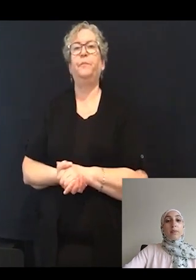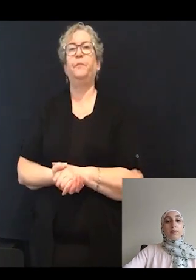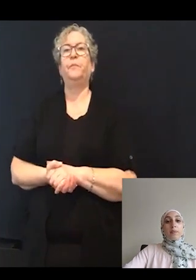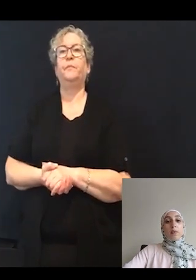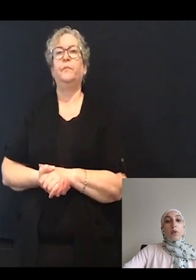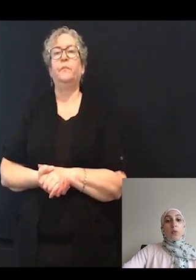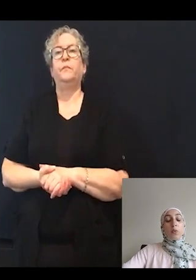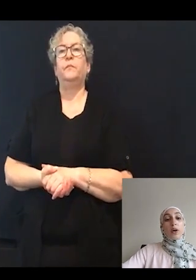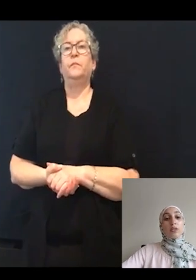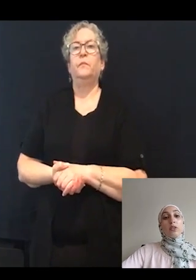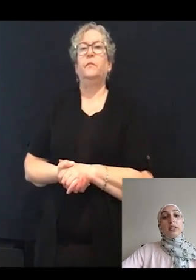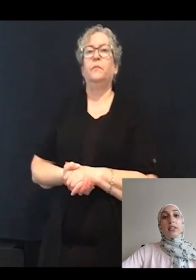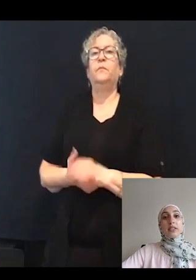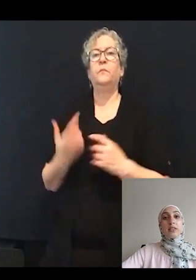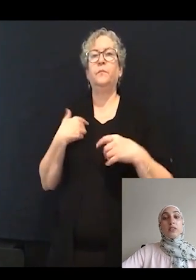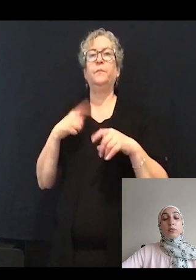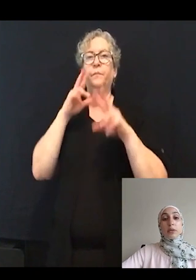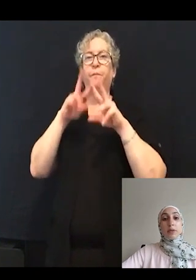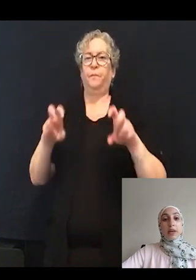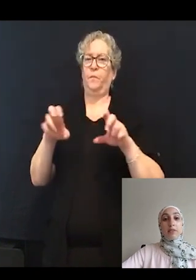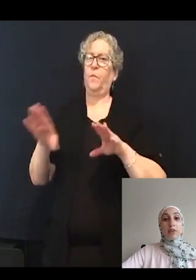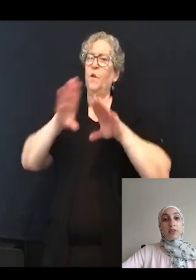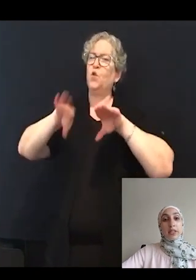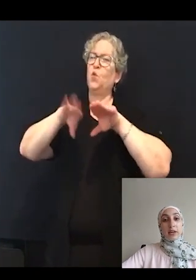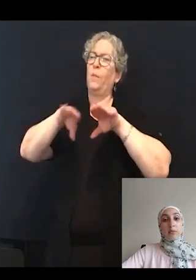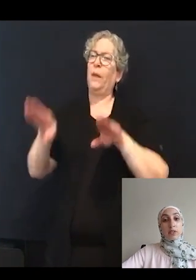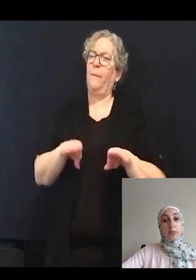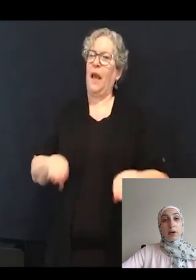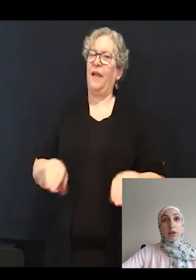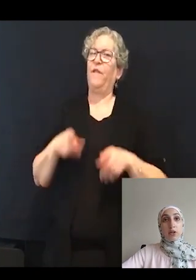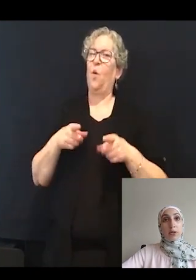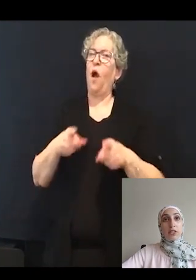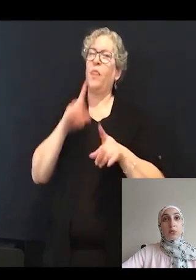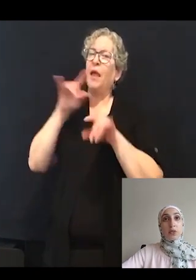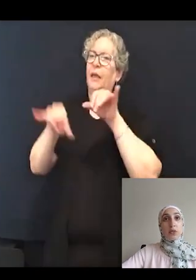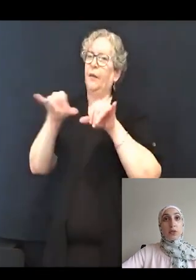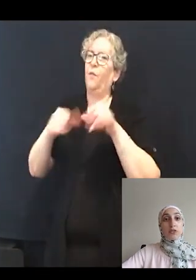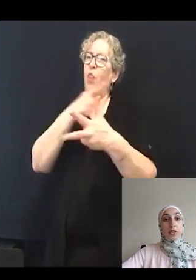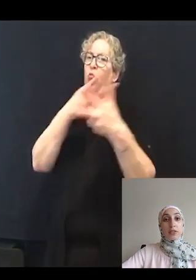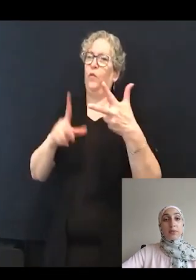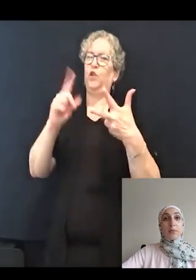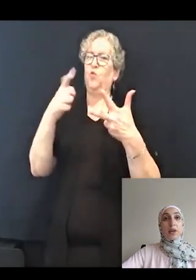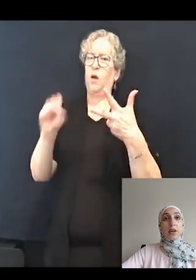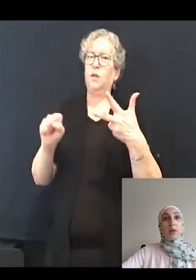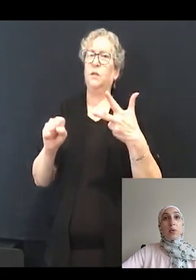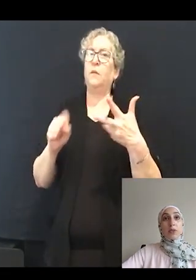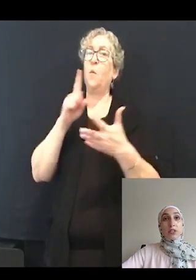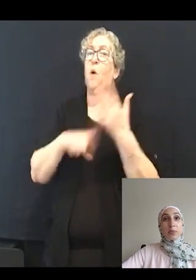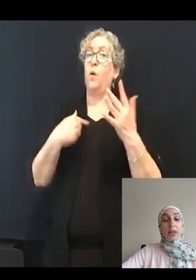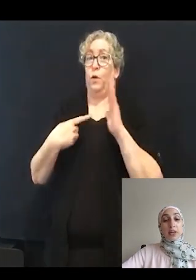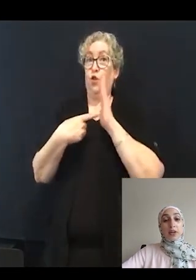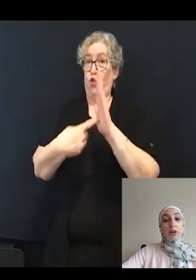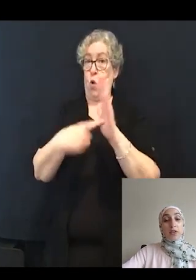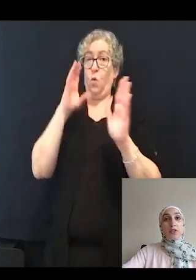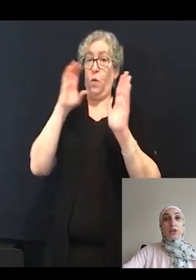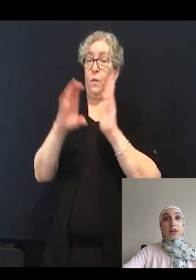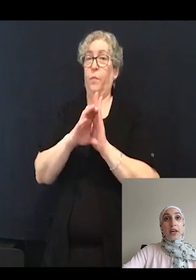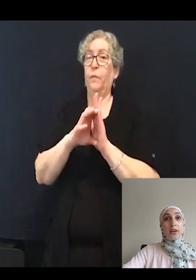We also assess the swimming behavior of these animals upon incubation with the three drugs. And what we're displaying here are the turning angles.